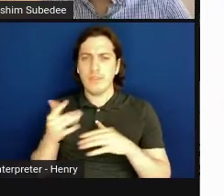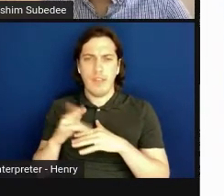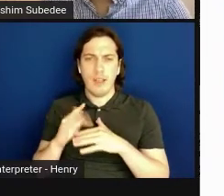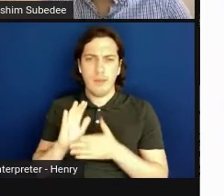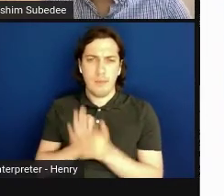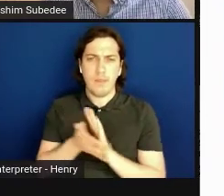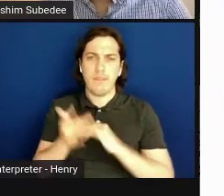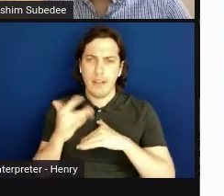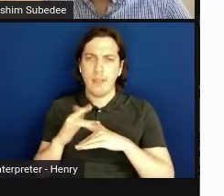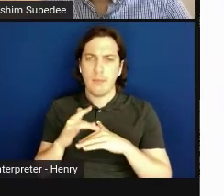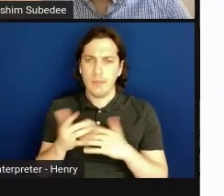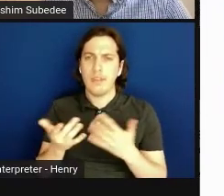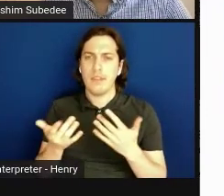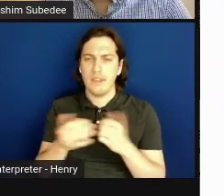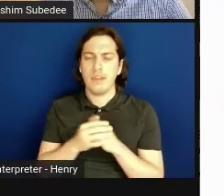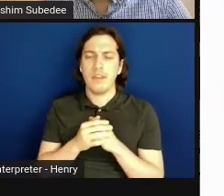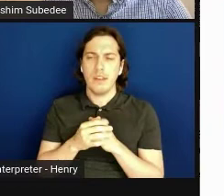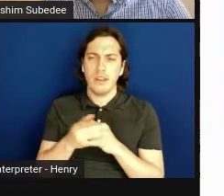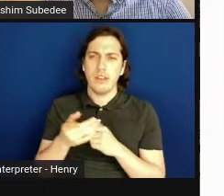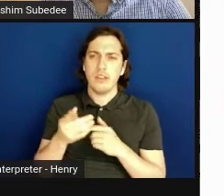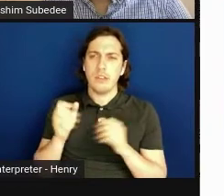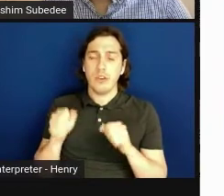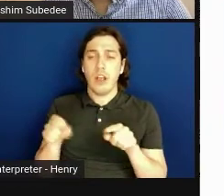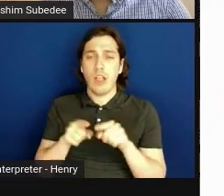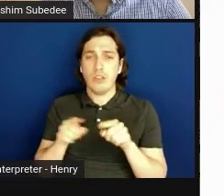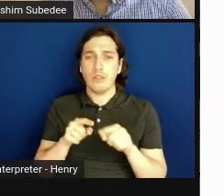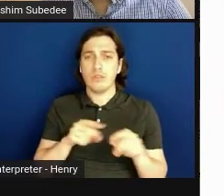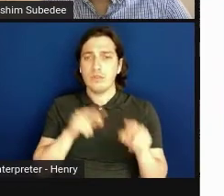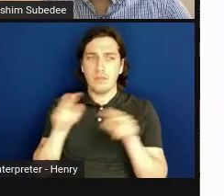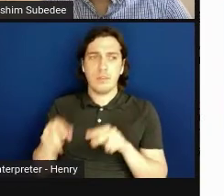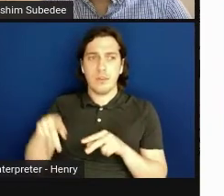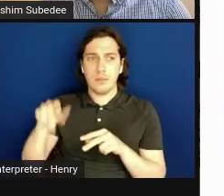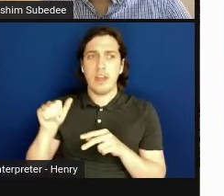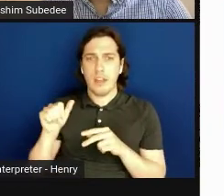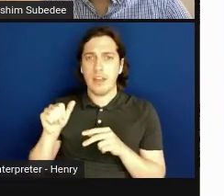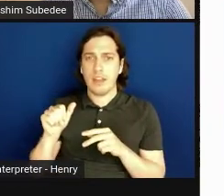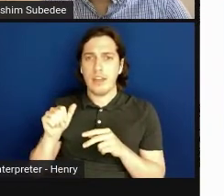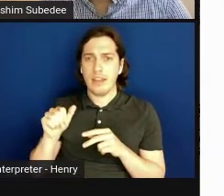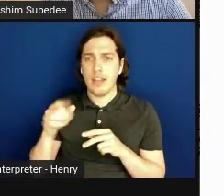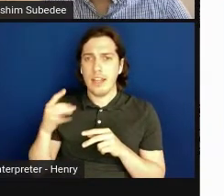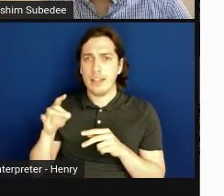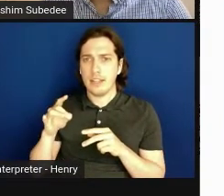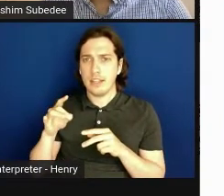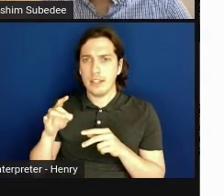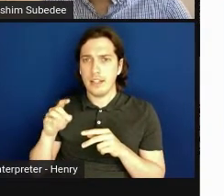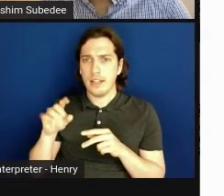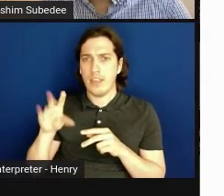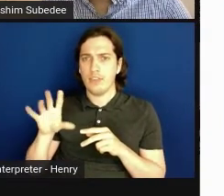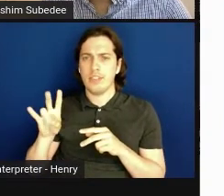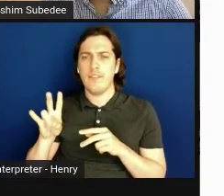You can also go to that PA-18-837 and find out more about it. Next slide, please.